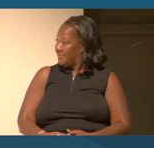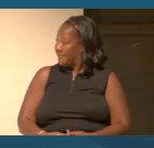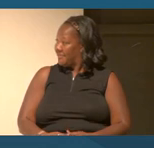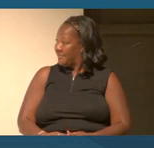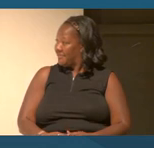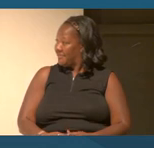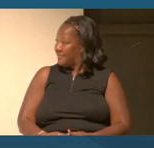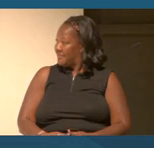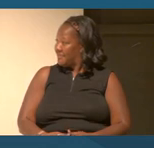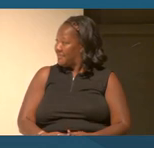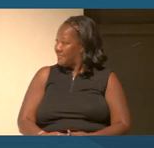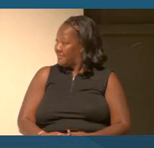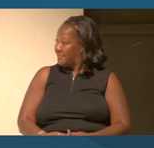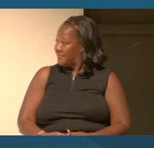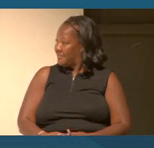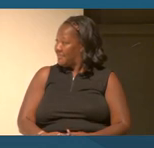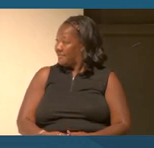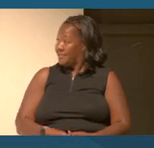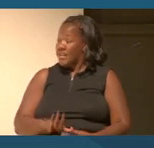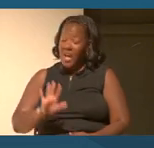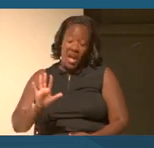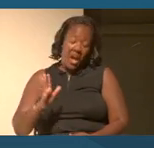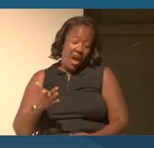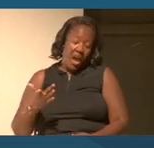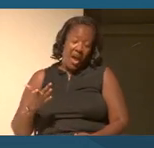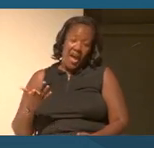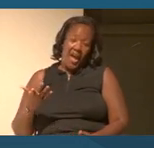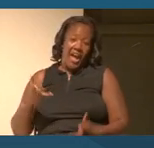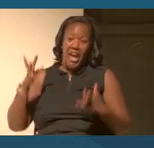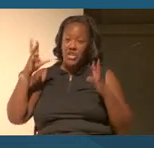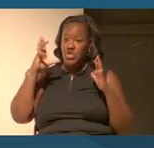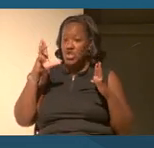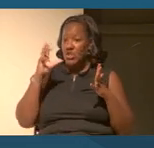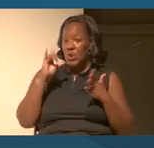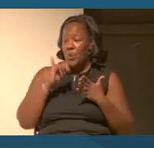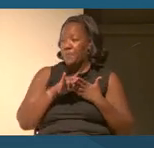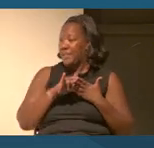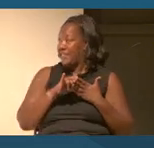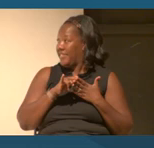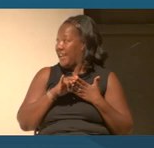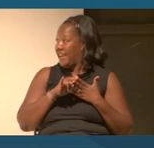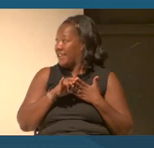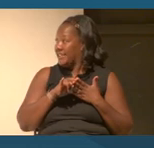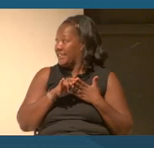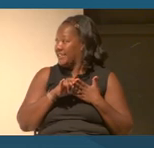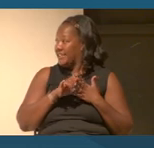I would just hope that actually I feel that